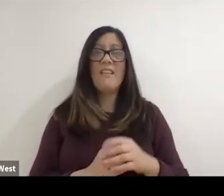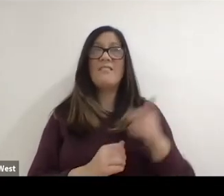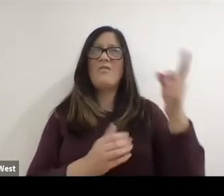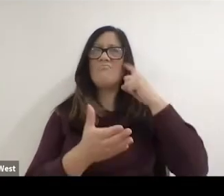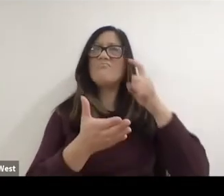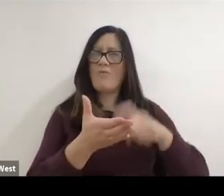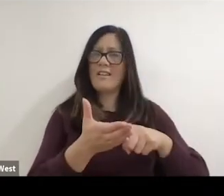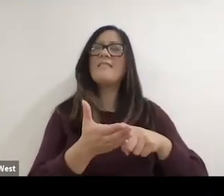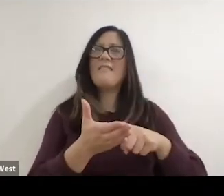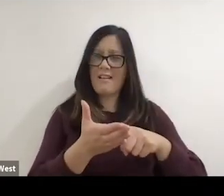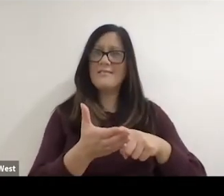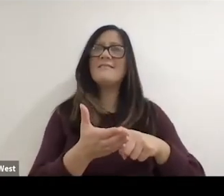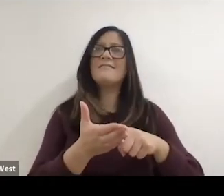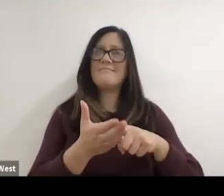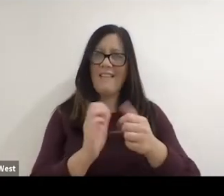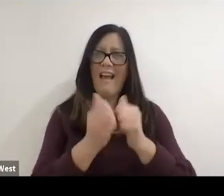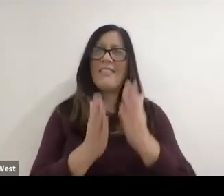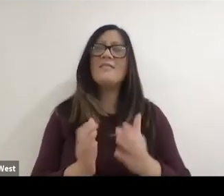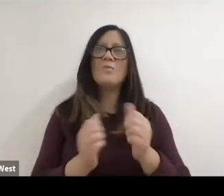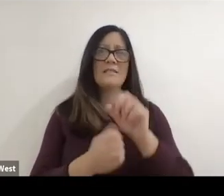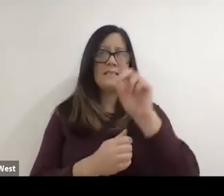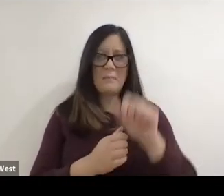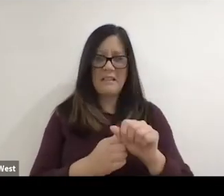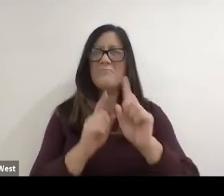for athletes with disabilities. It was during my time there that I